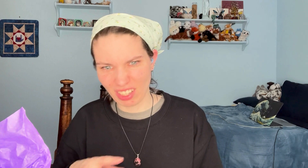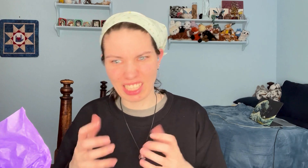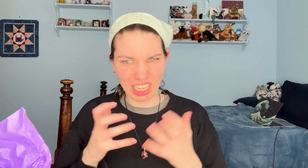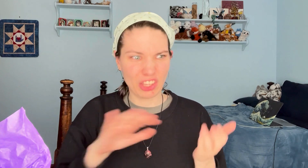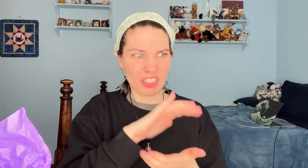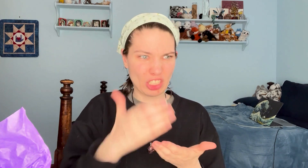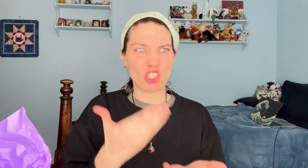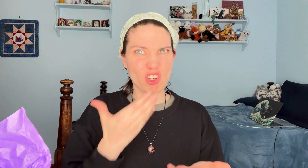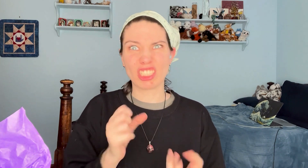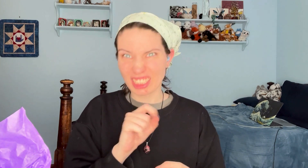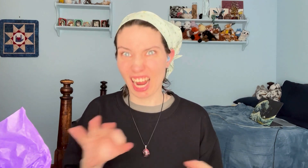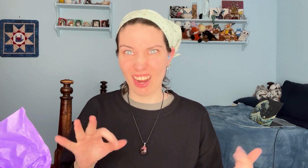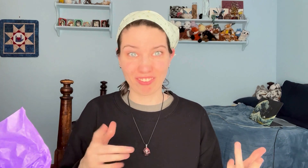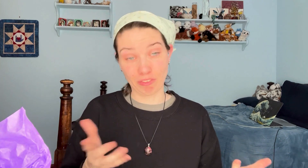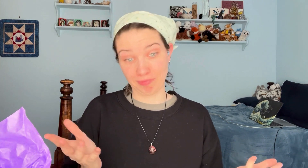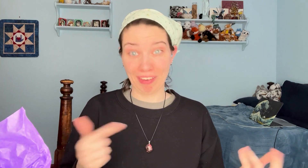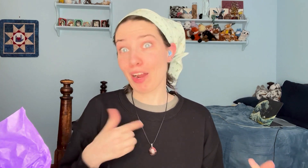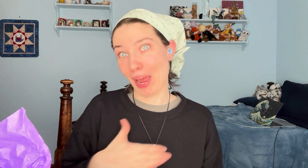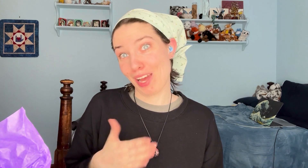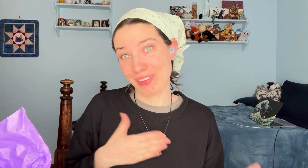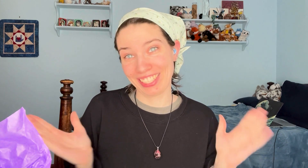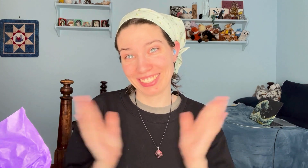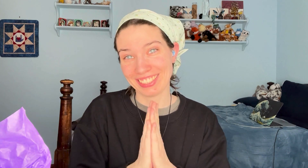There's a lot of good stuff, I'm happy!